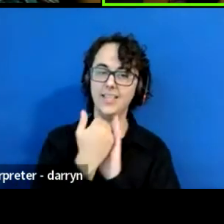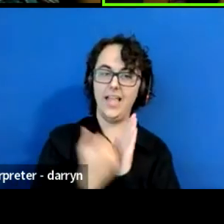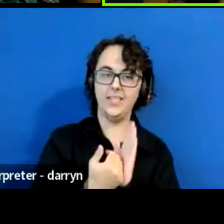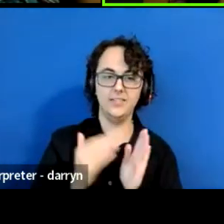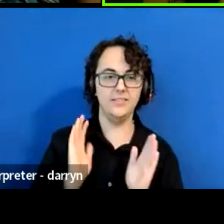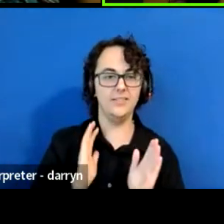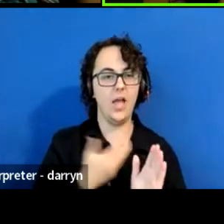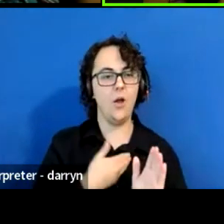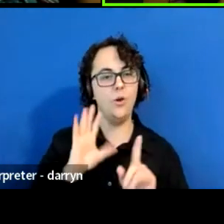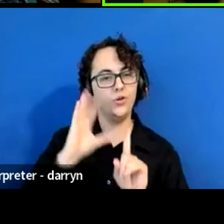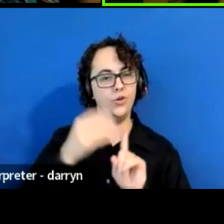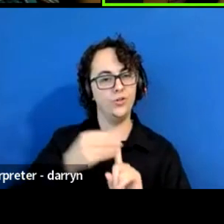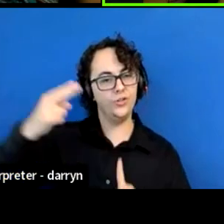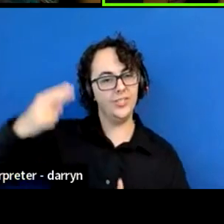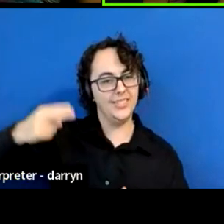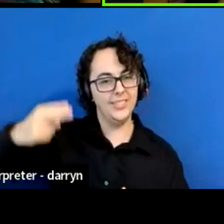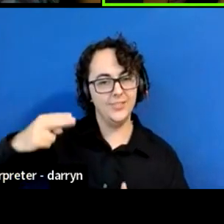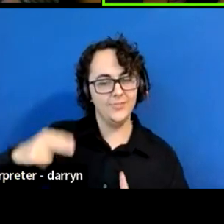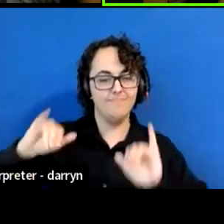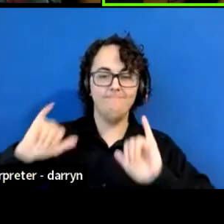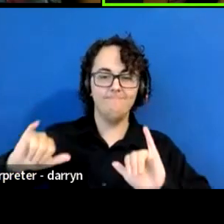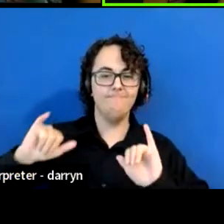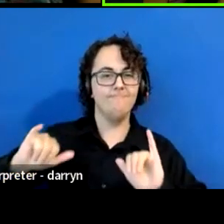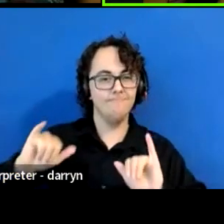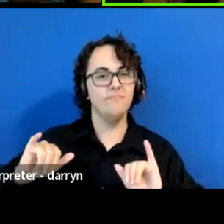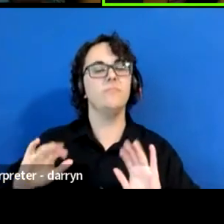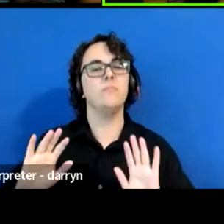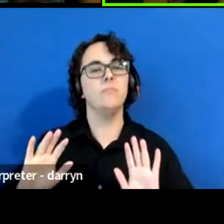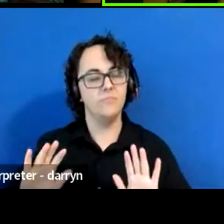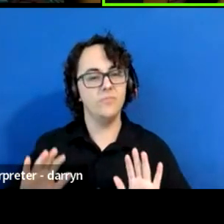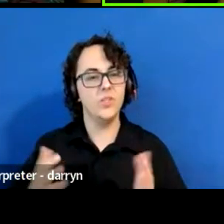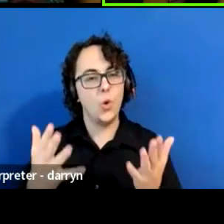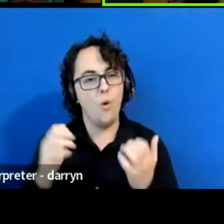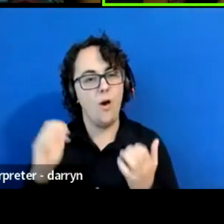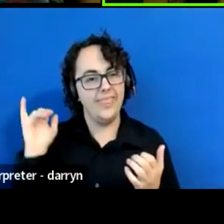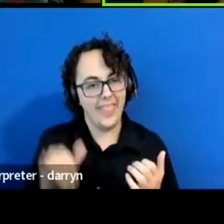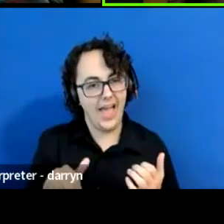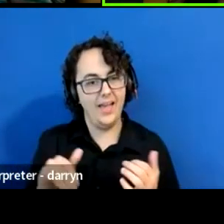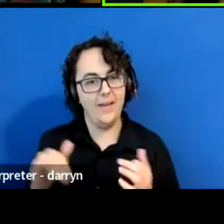So we're teaching this to our children and we're planting food for us.